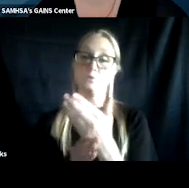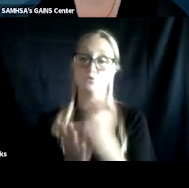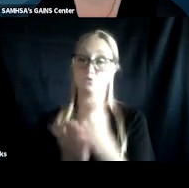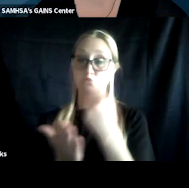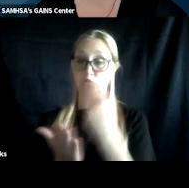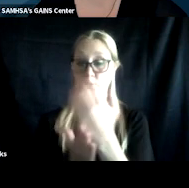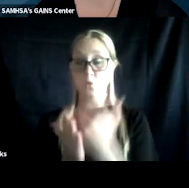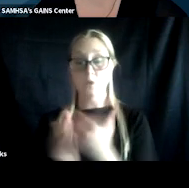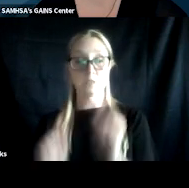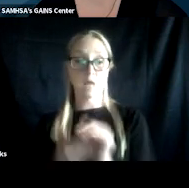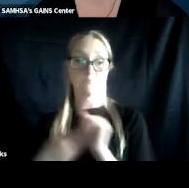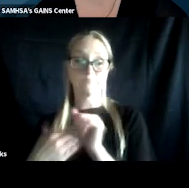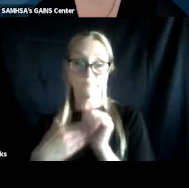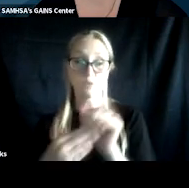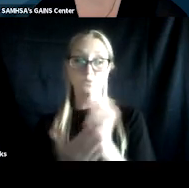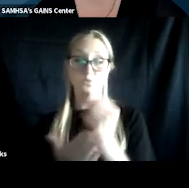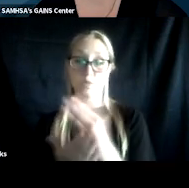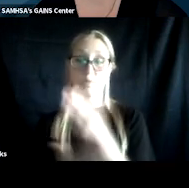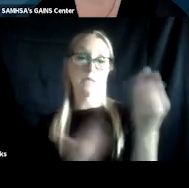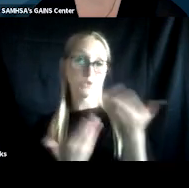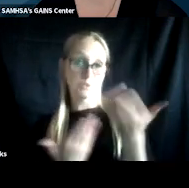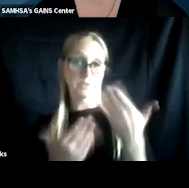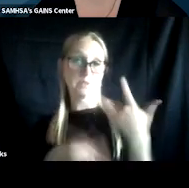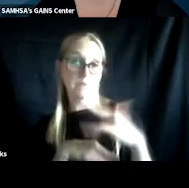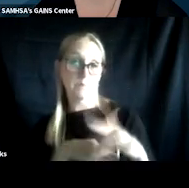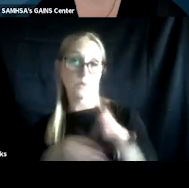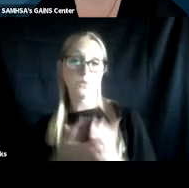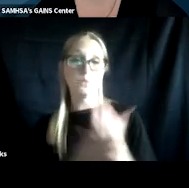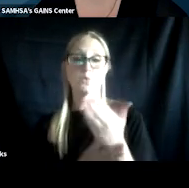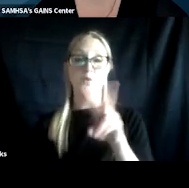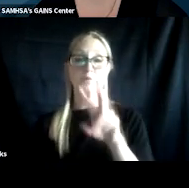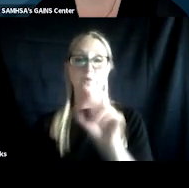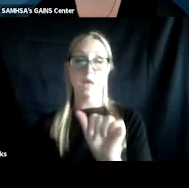can leverage treatment and services available through the VA for their veteran population.